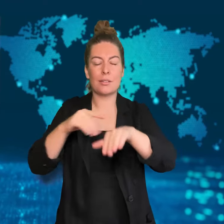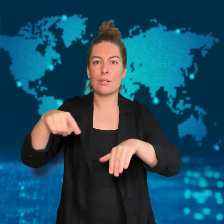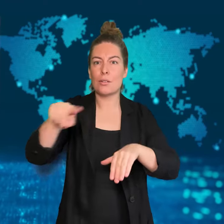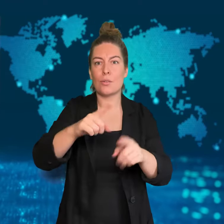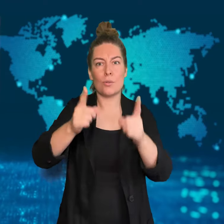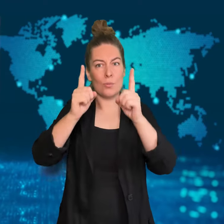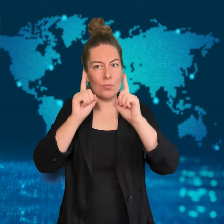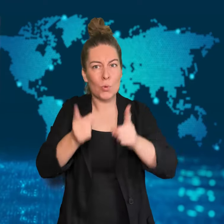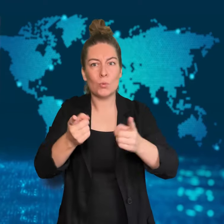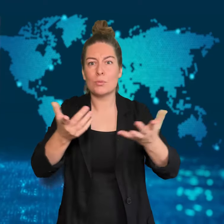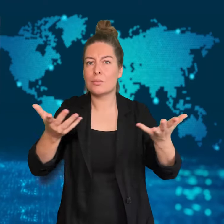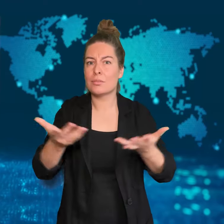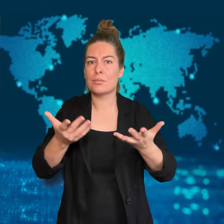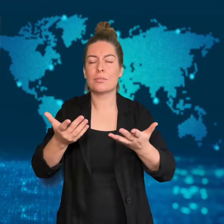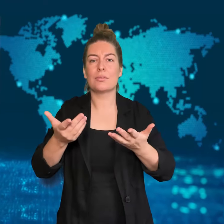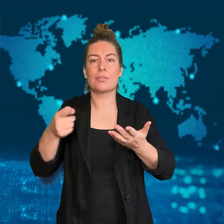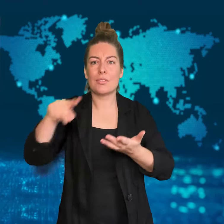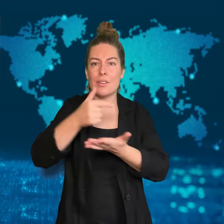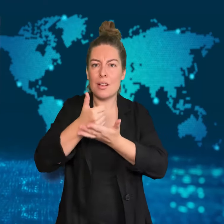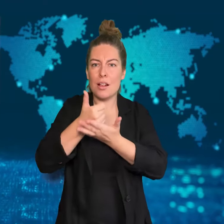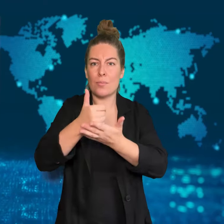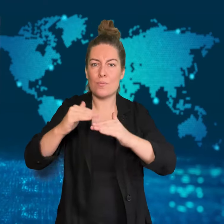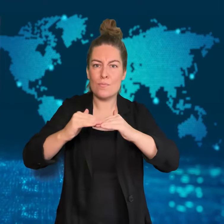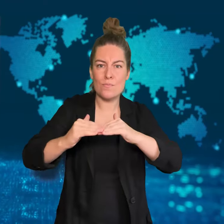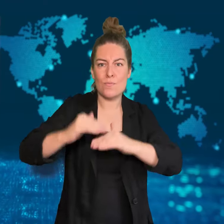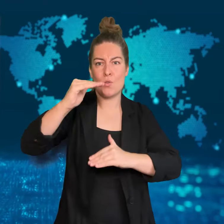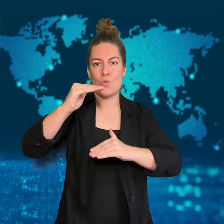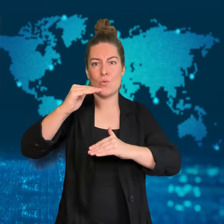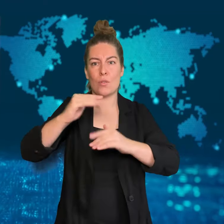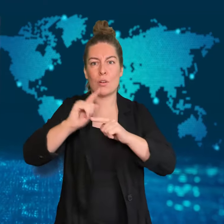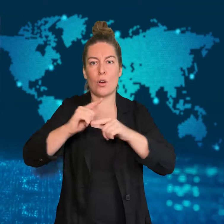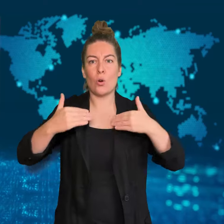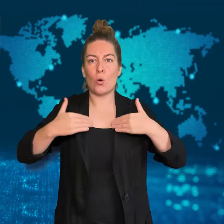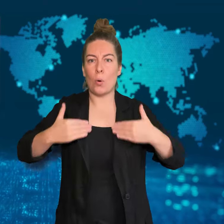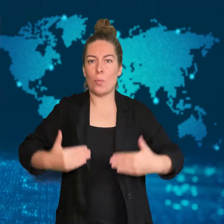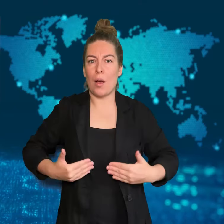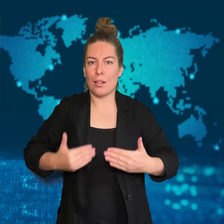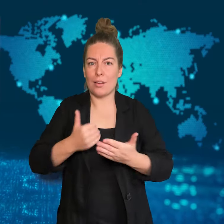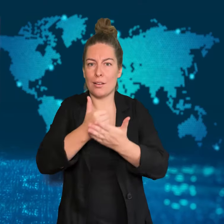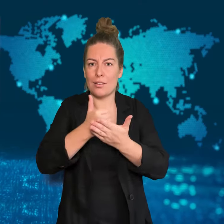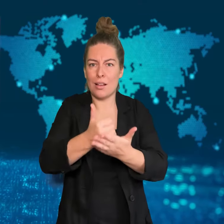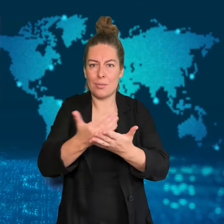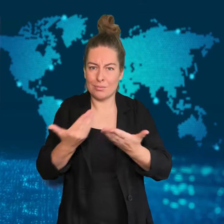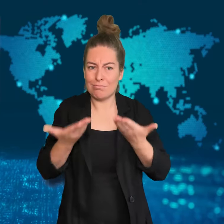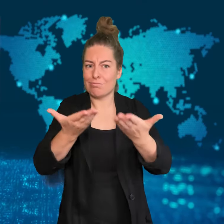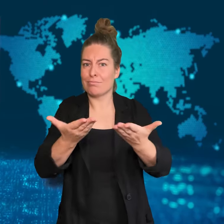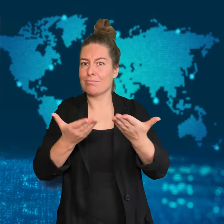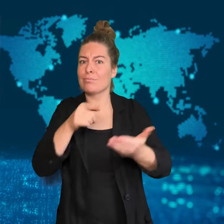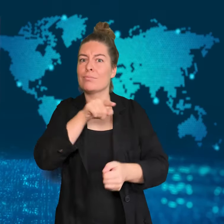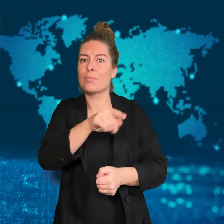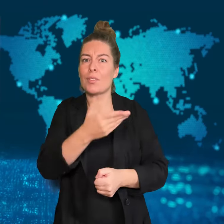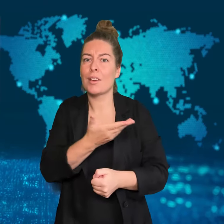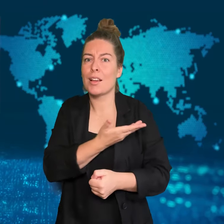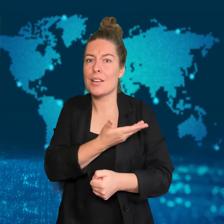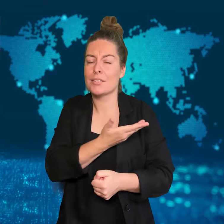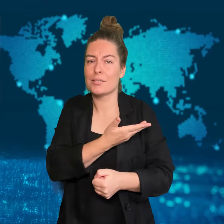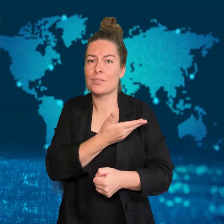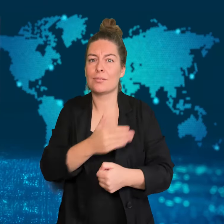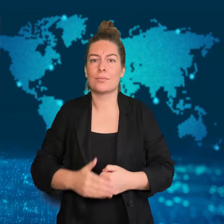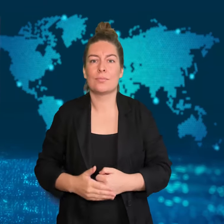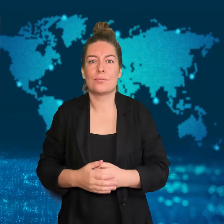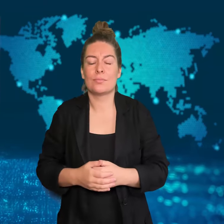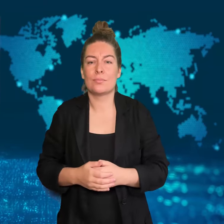The United Nations (UN) is calling for greater humanitarian assistance,